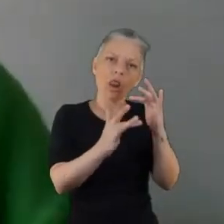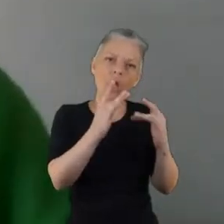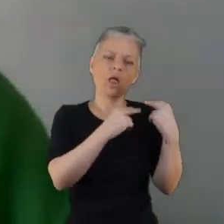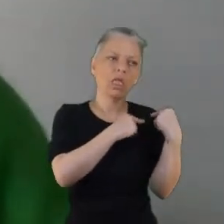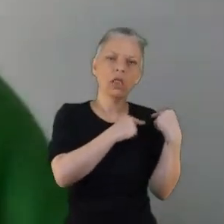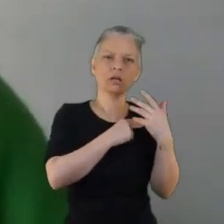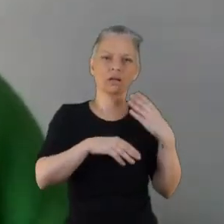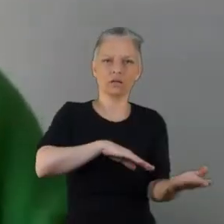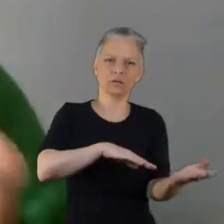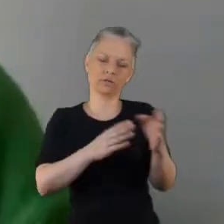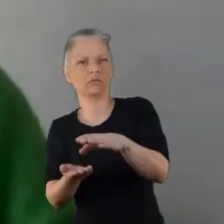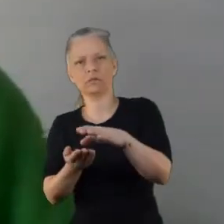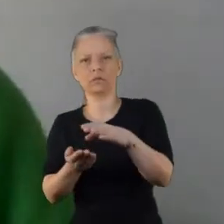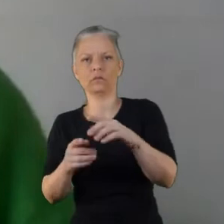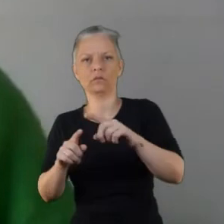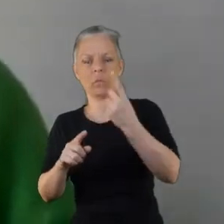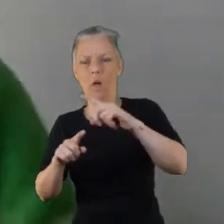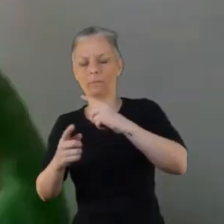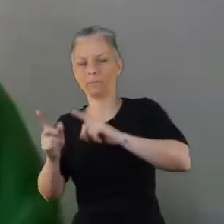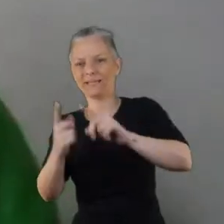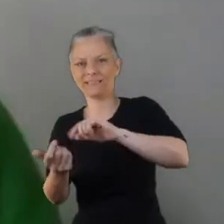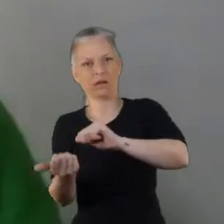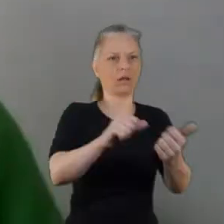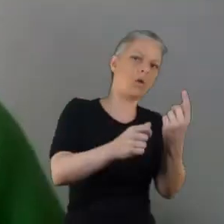build a relationship and build trust for them before they come along